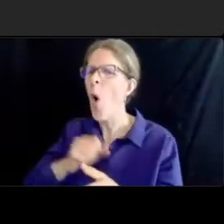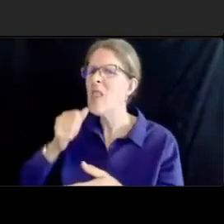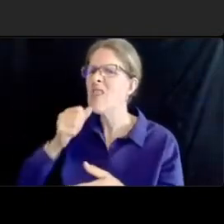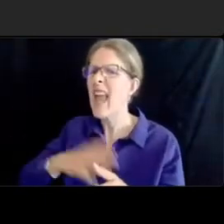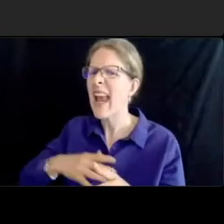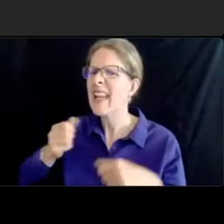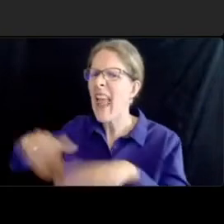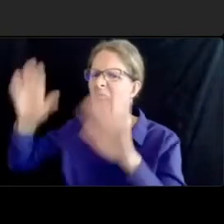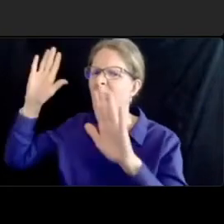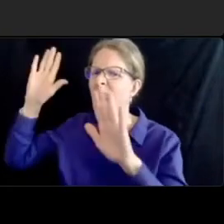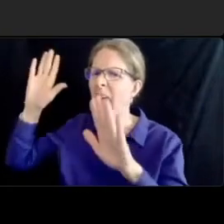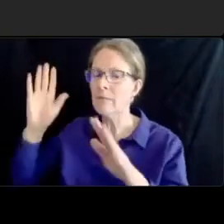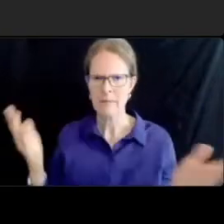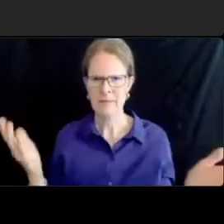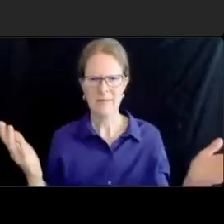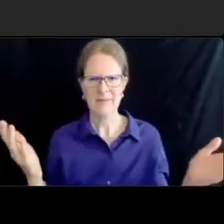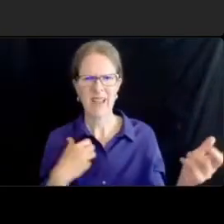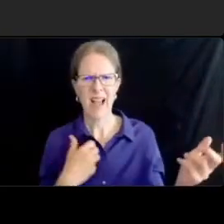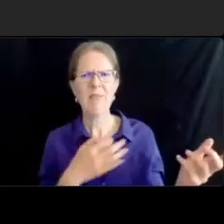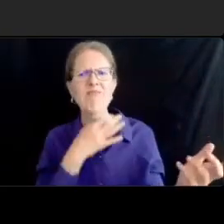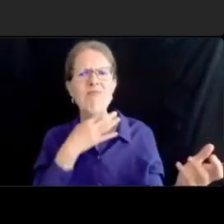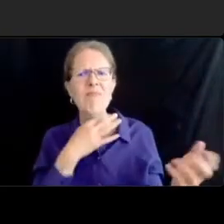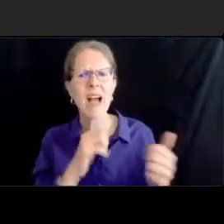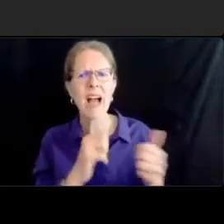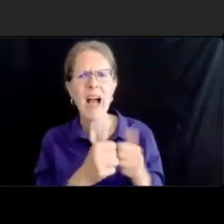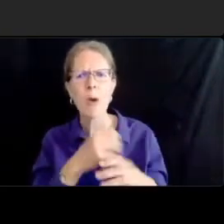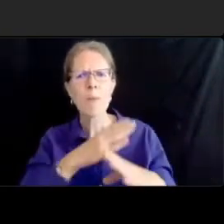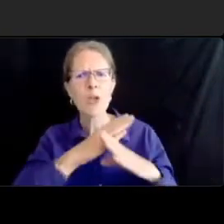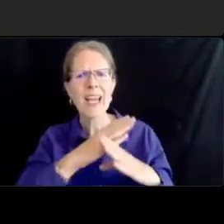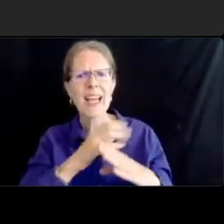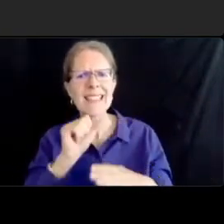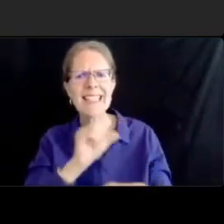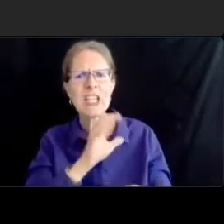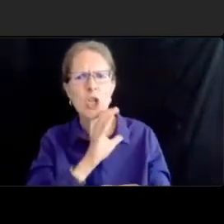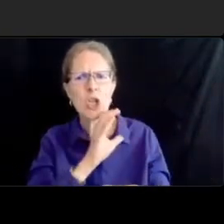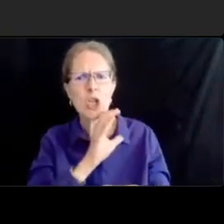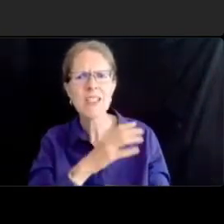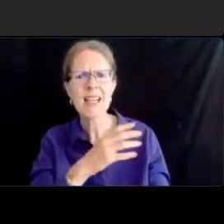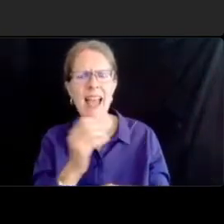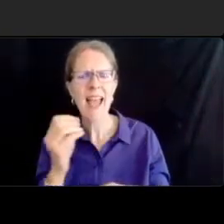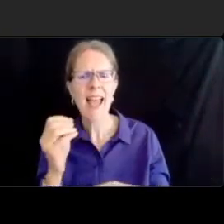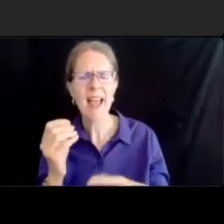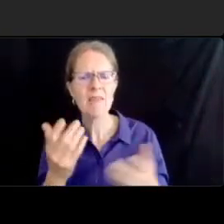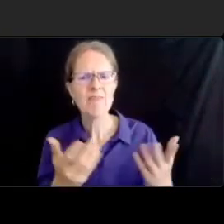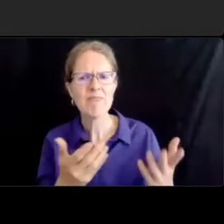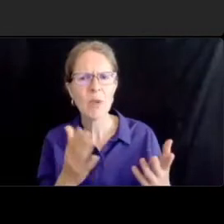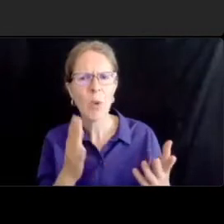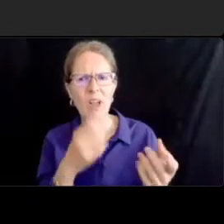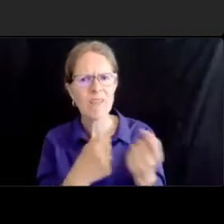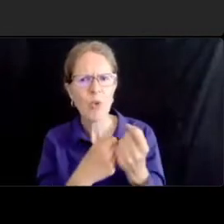protect the seniors and whether you're going to enforce making bicyclists stop at the red lights